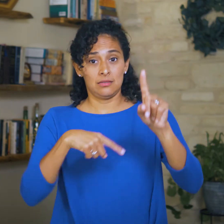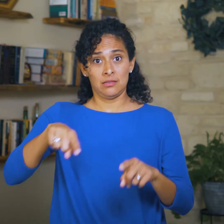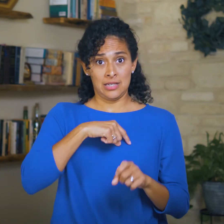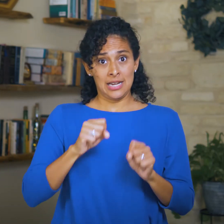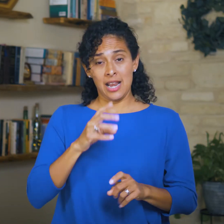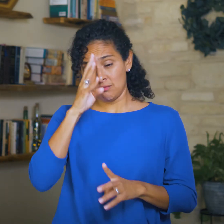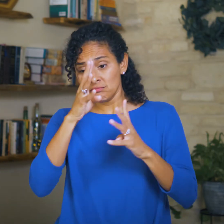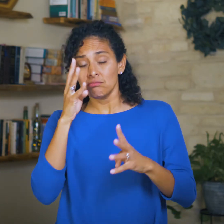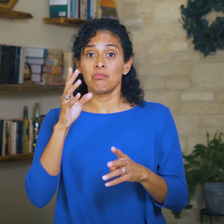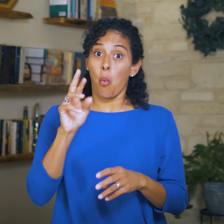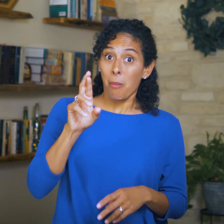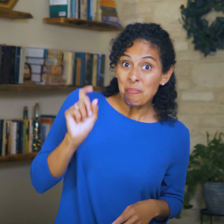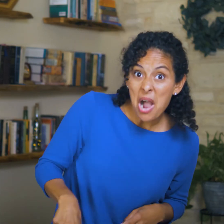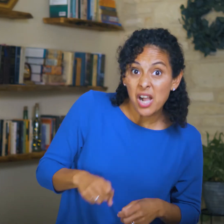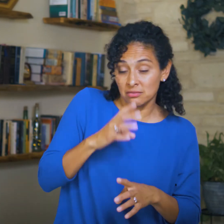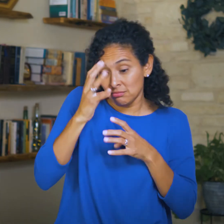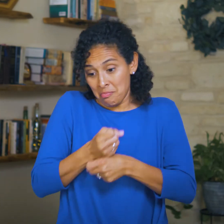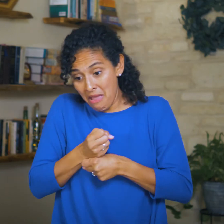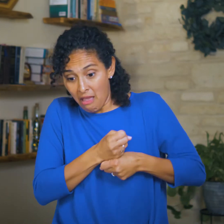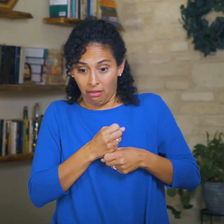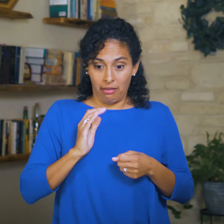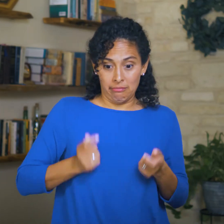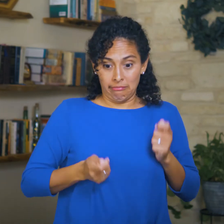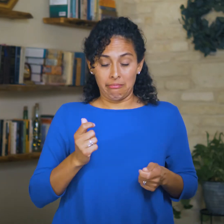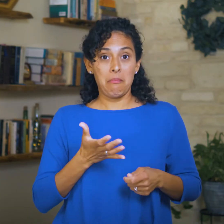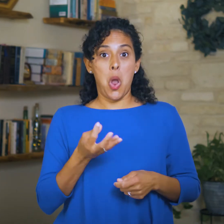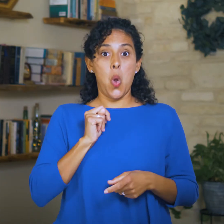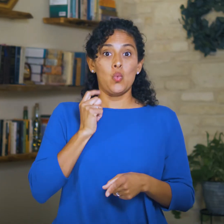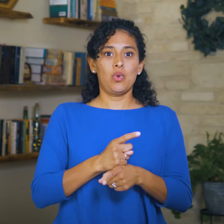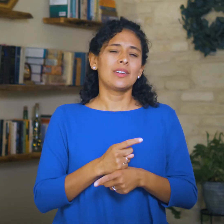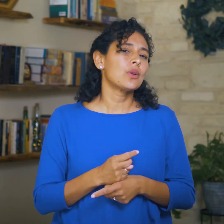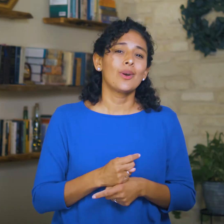We don’t have to manufacture our own righteousness!